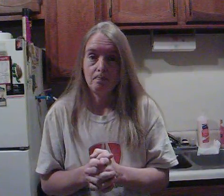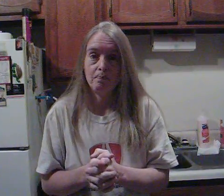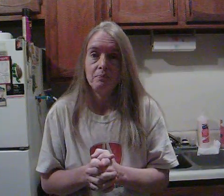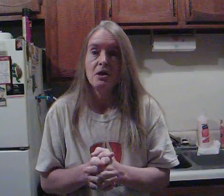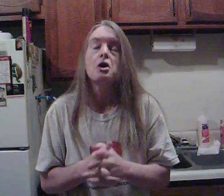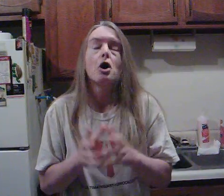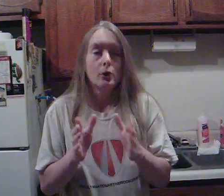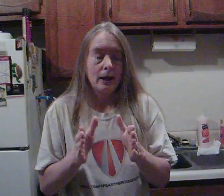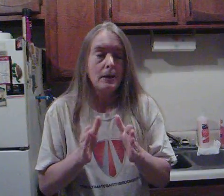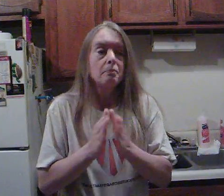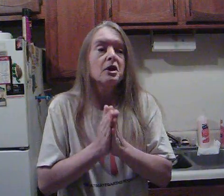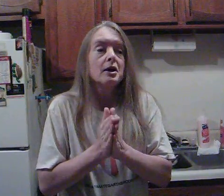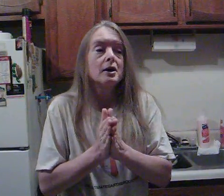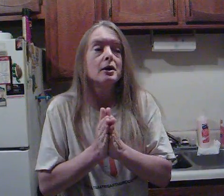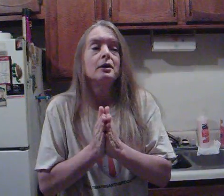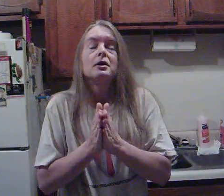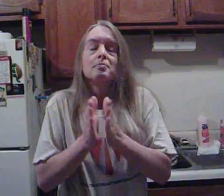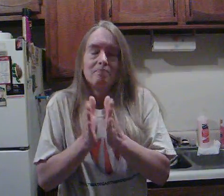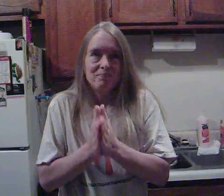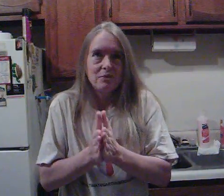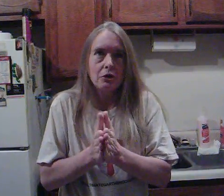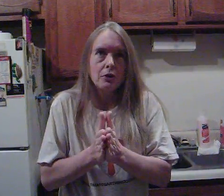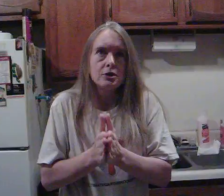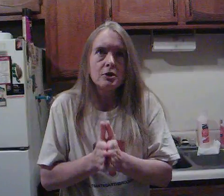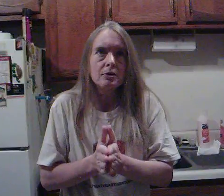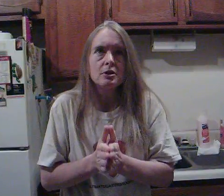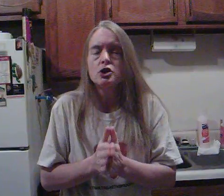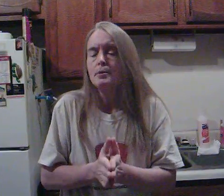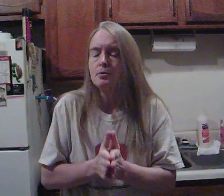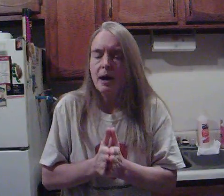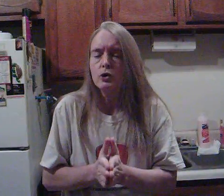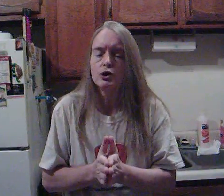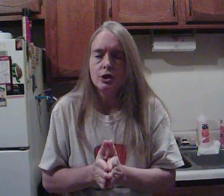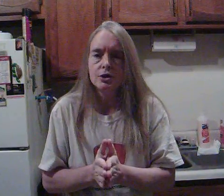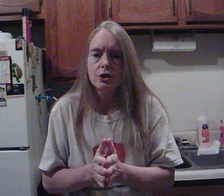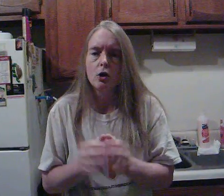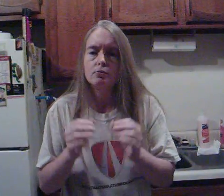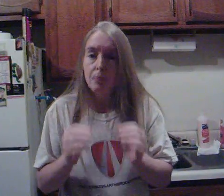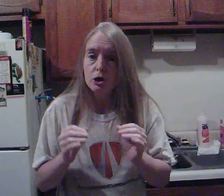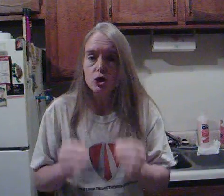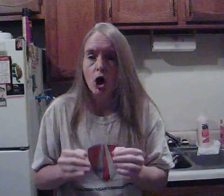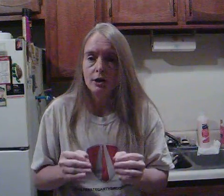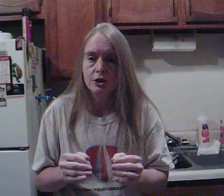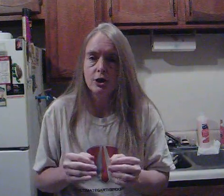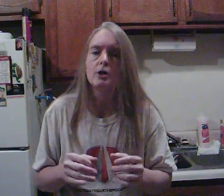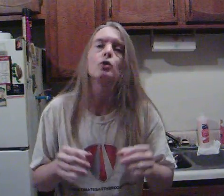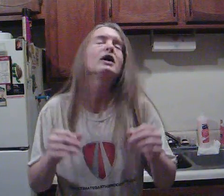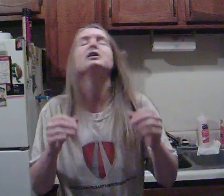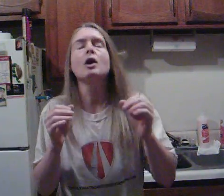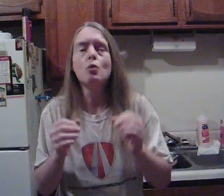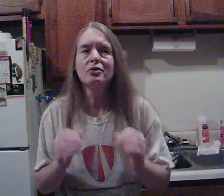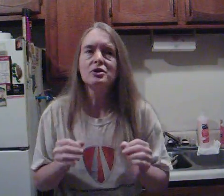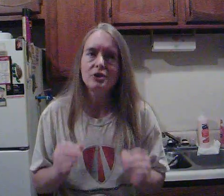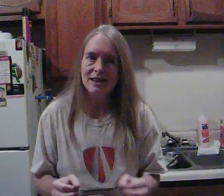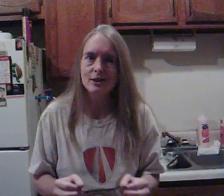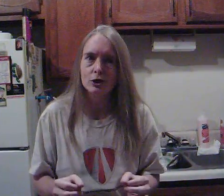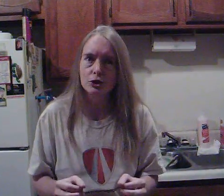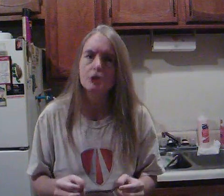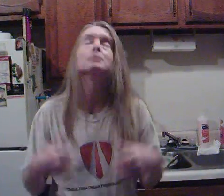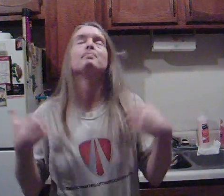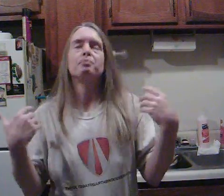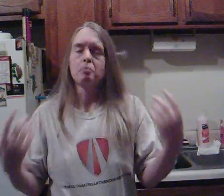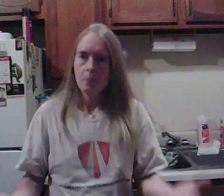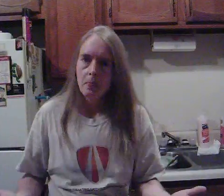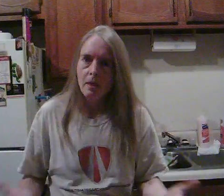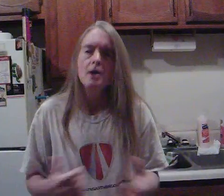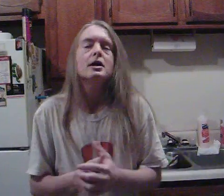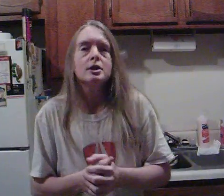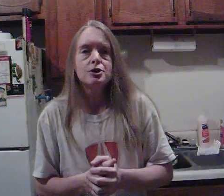ok there is something that James Patterson does called "Bookshots". Ok now what this is,...is